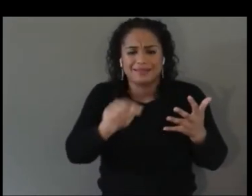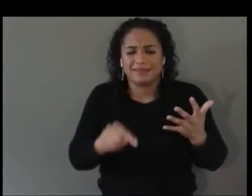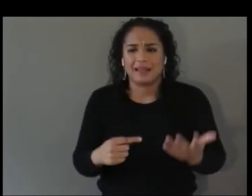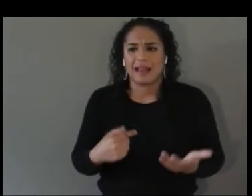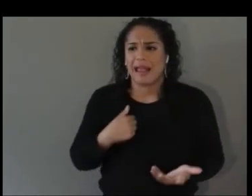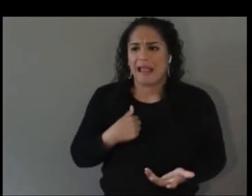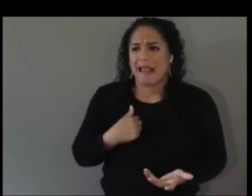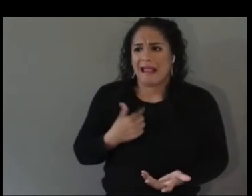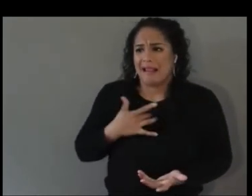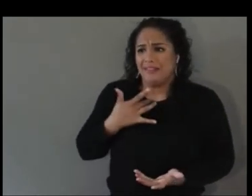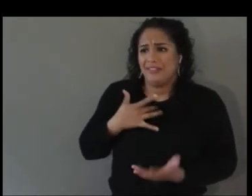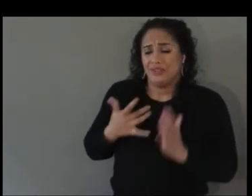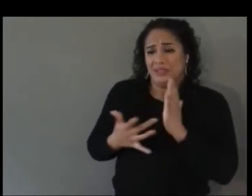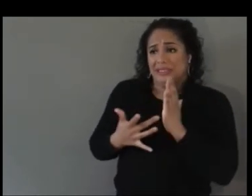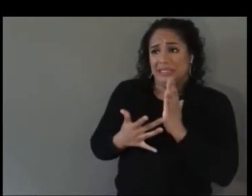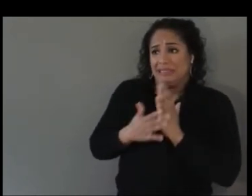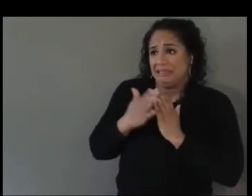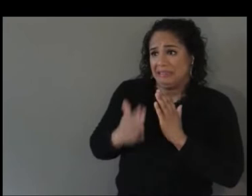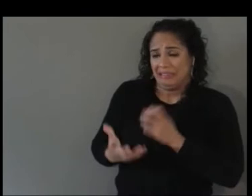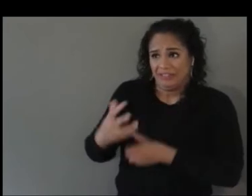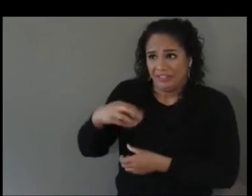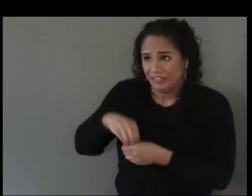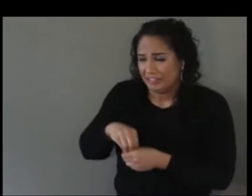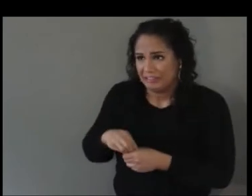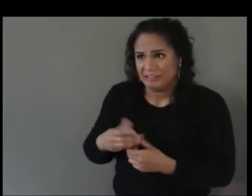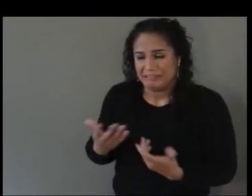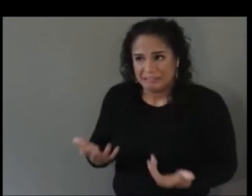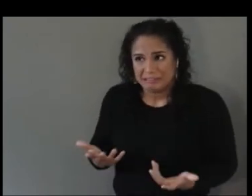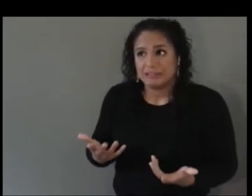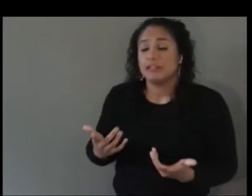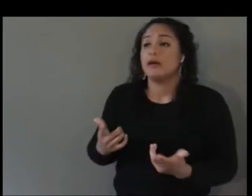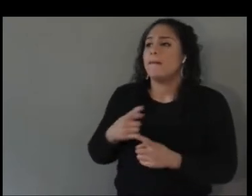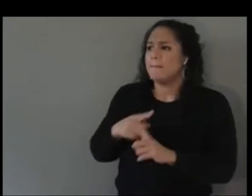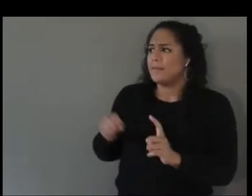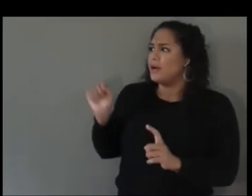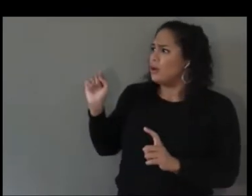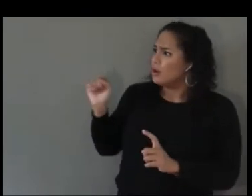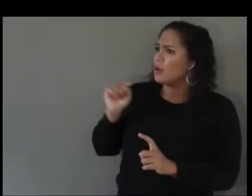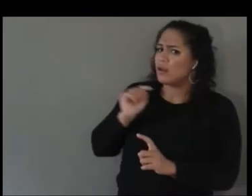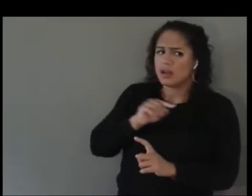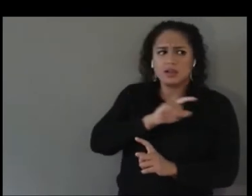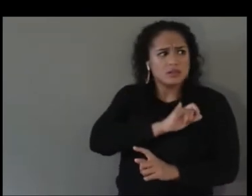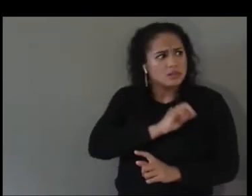in this community and I do bring value. Or this is an inclusive and fun way of learning every